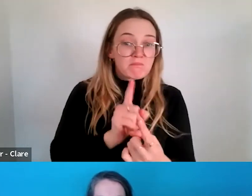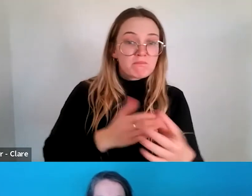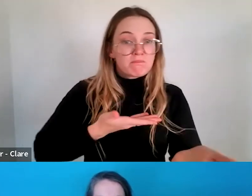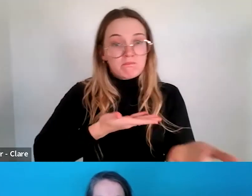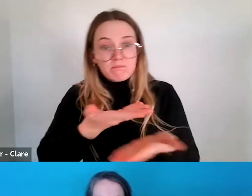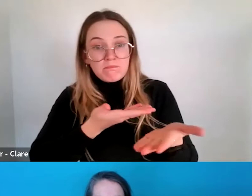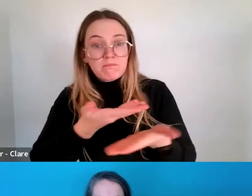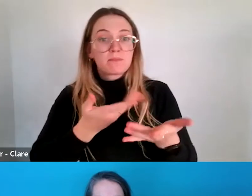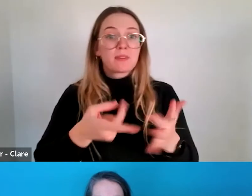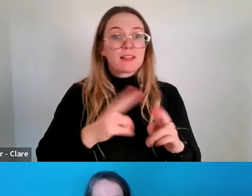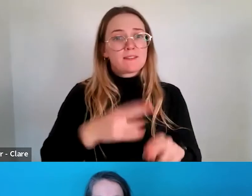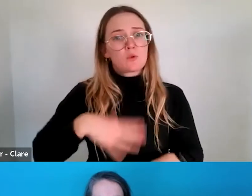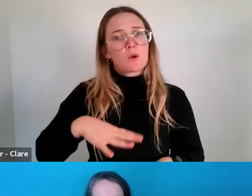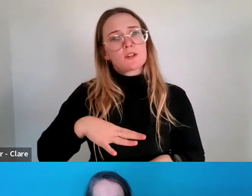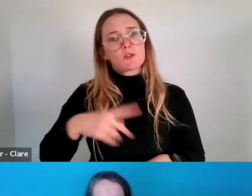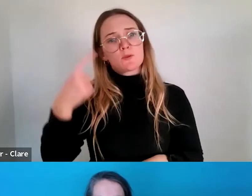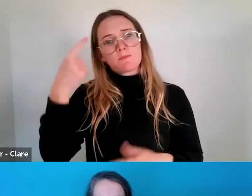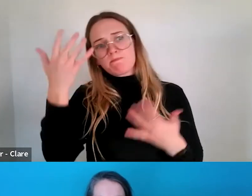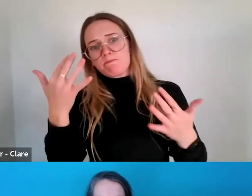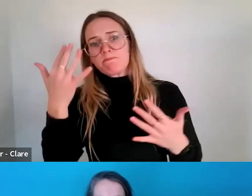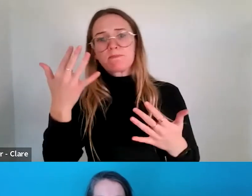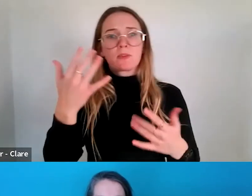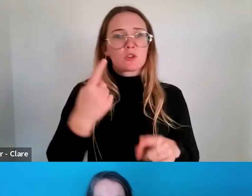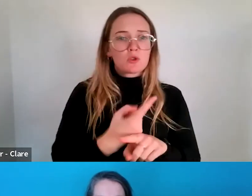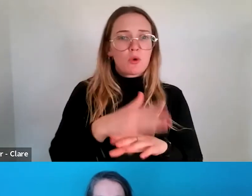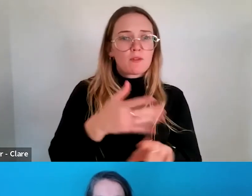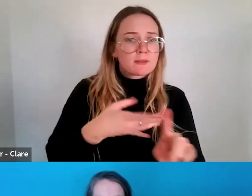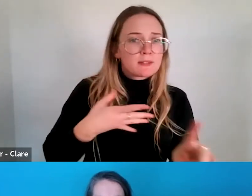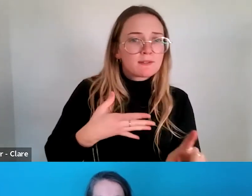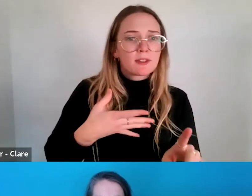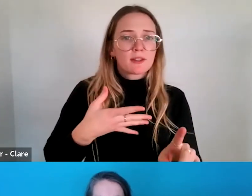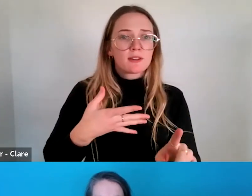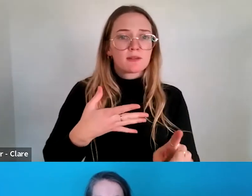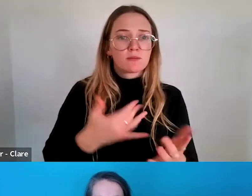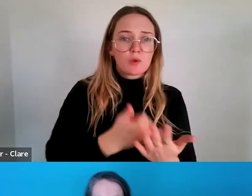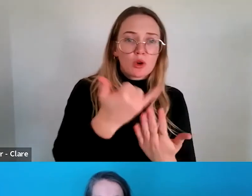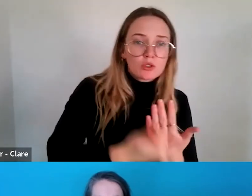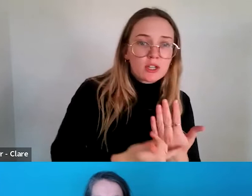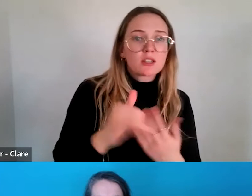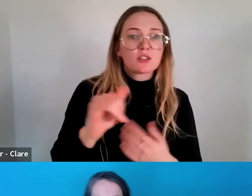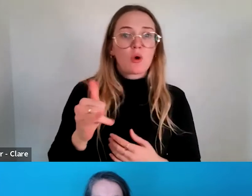to talk about a specific, you know, framing, how you're thinking about